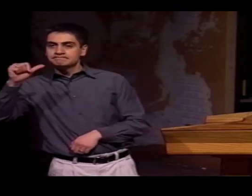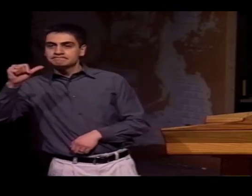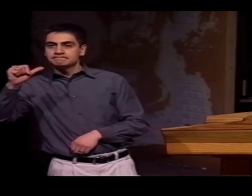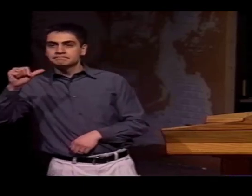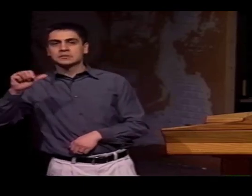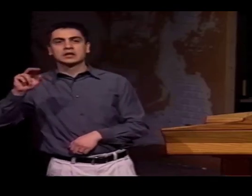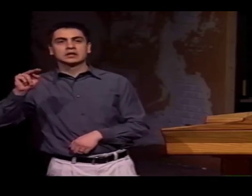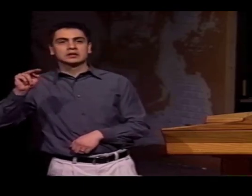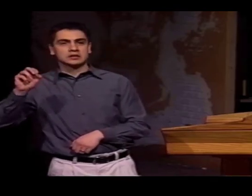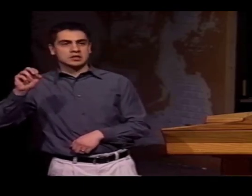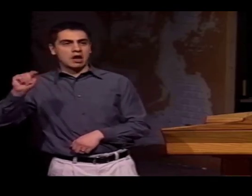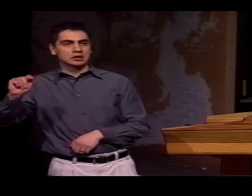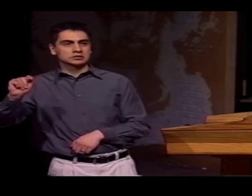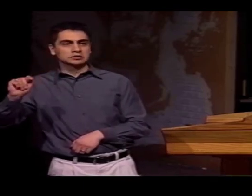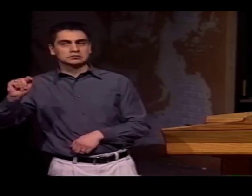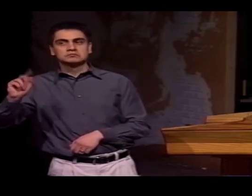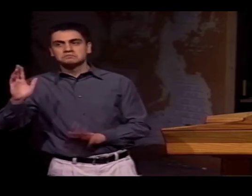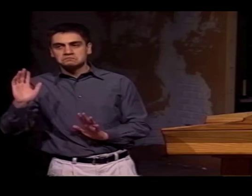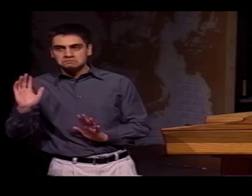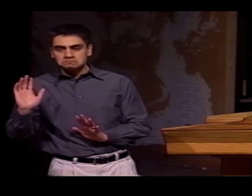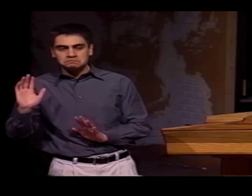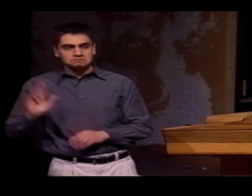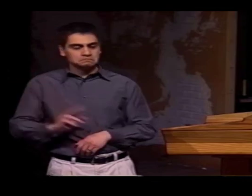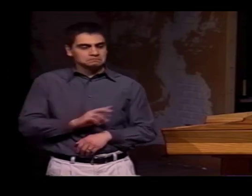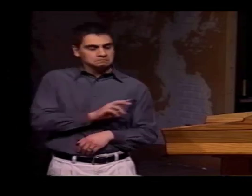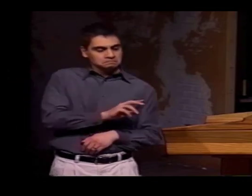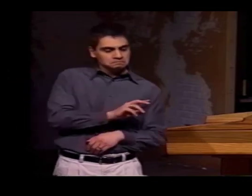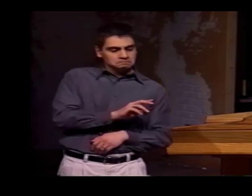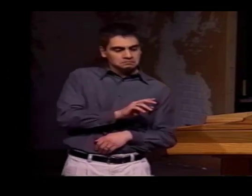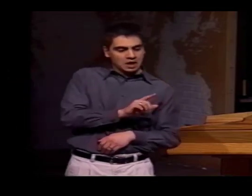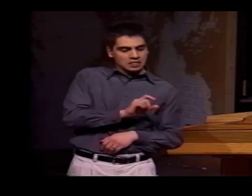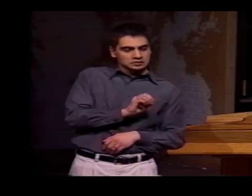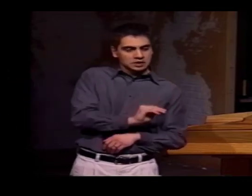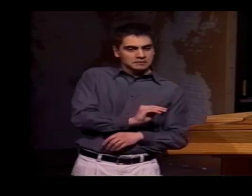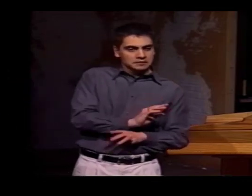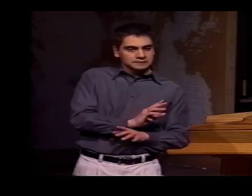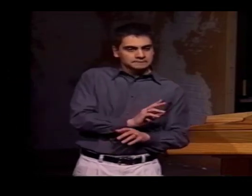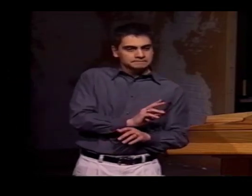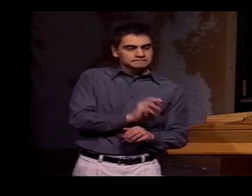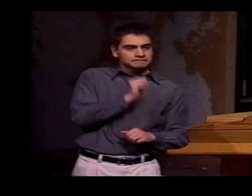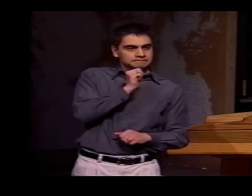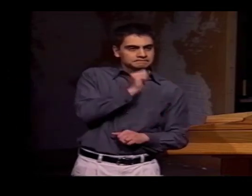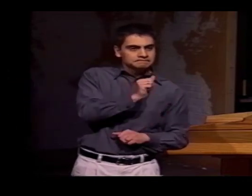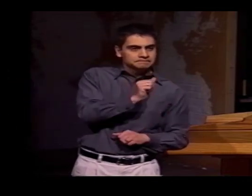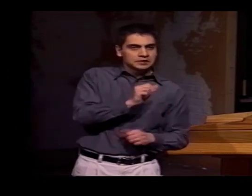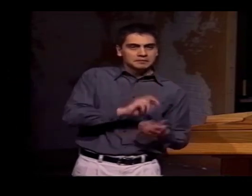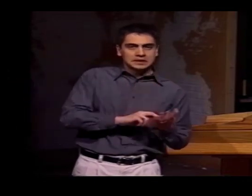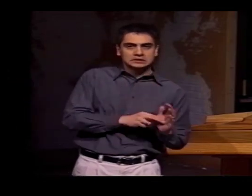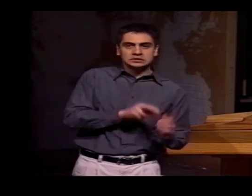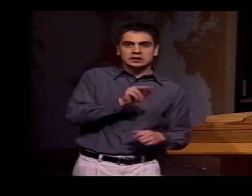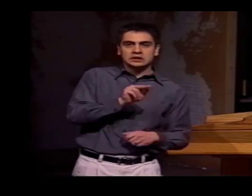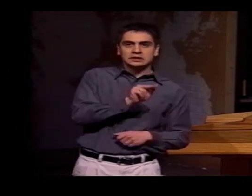FOR EXAMPLE, THIS SIGN IN ASL MEANS "NOT." IN LSM,